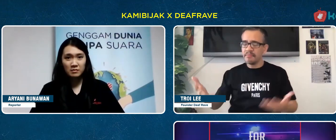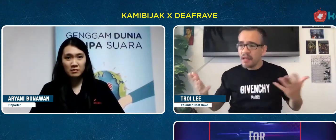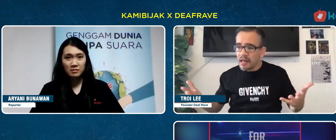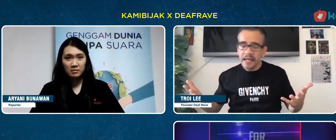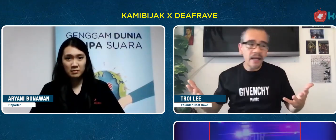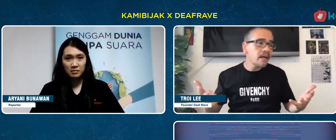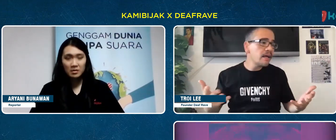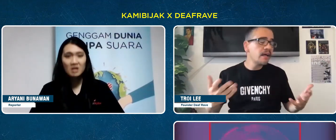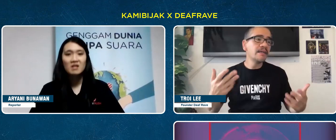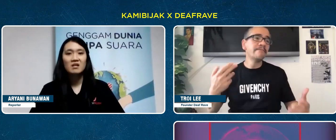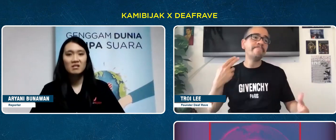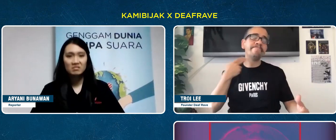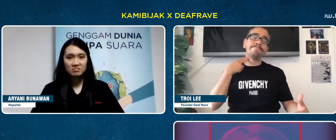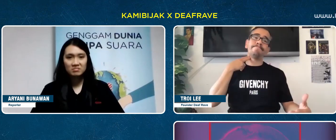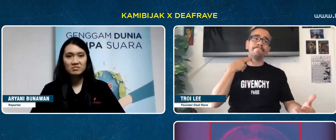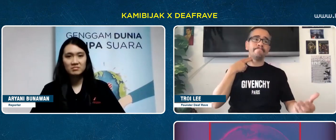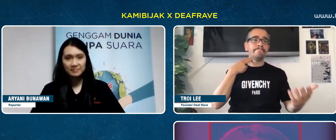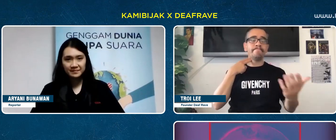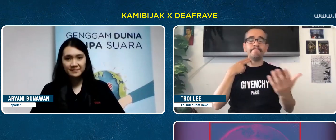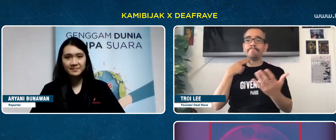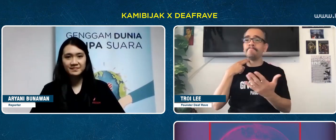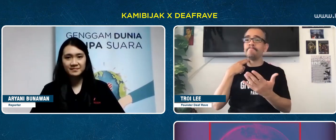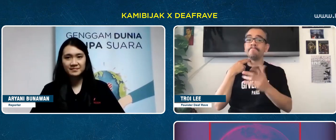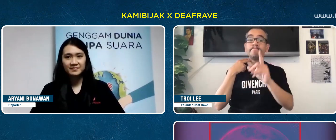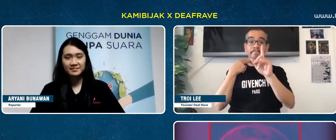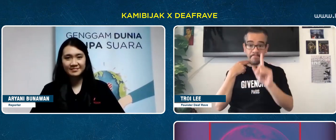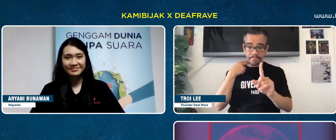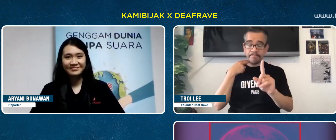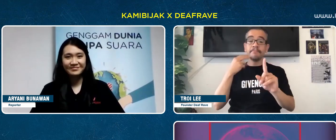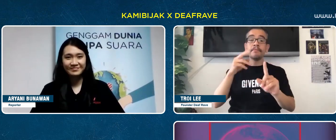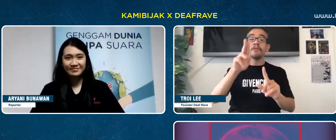It kills us.